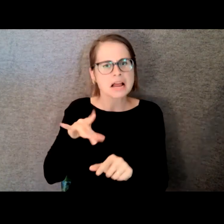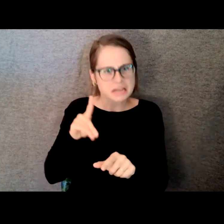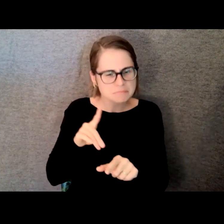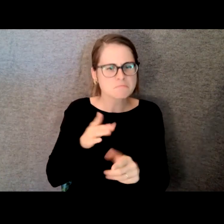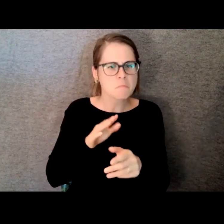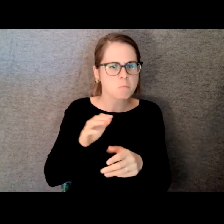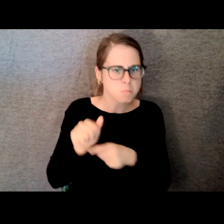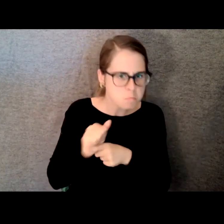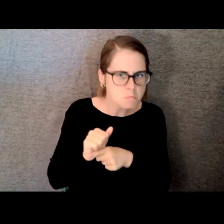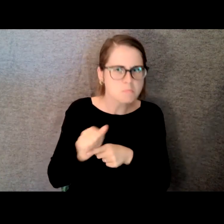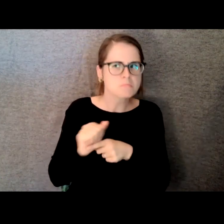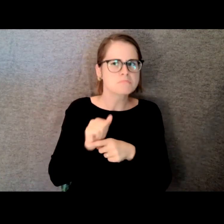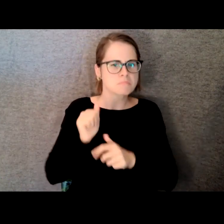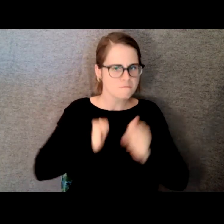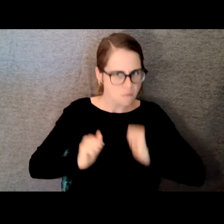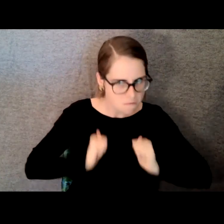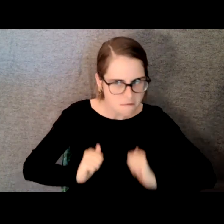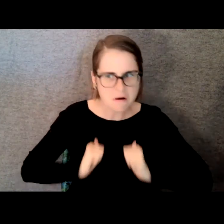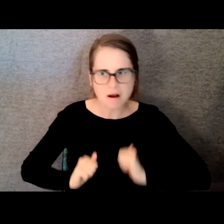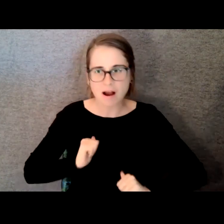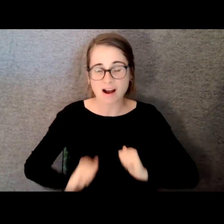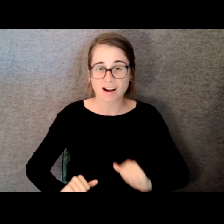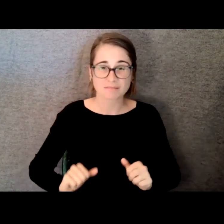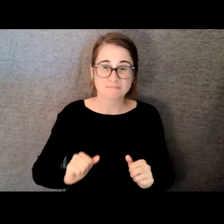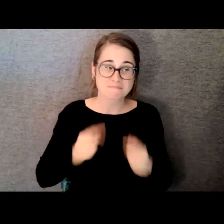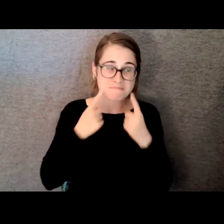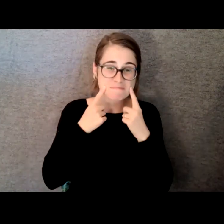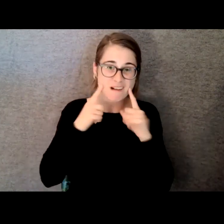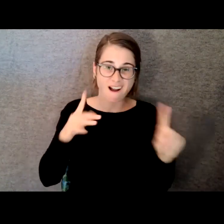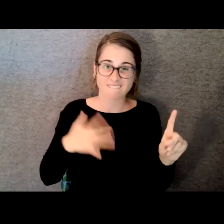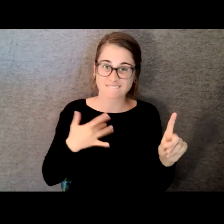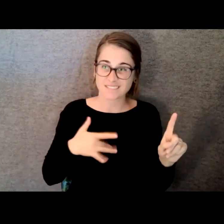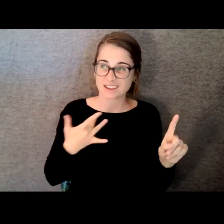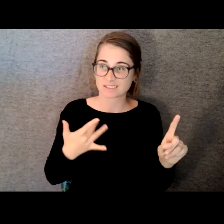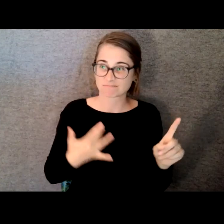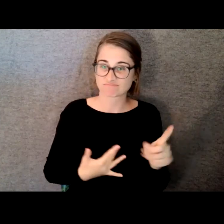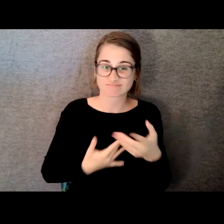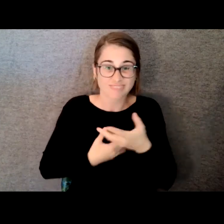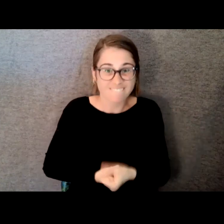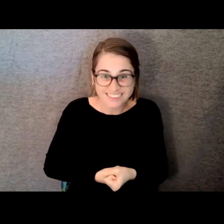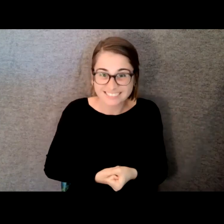fear of performing. And it was really becoming second nature almost. I was having fun. The